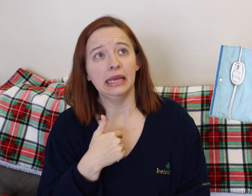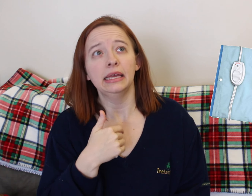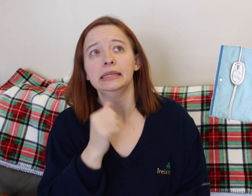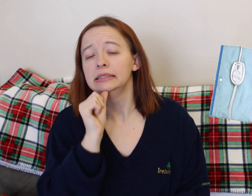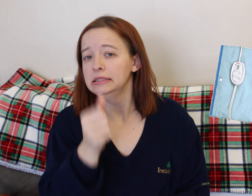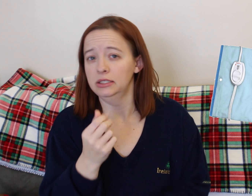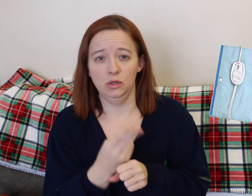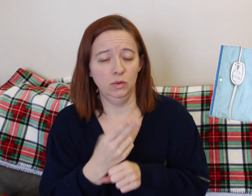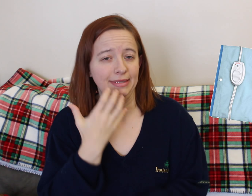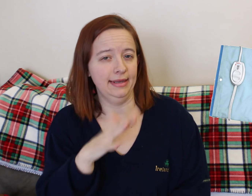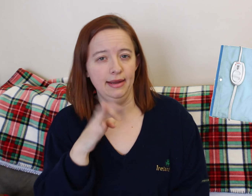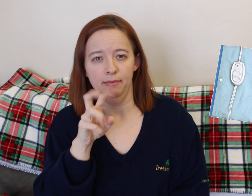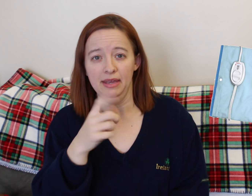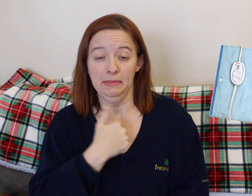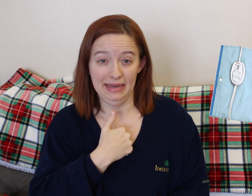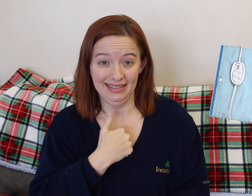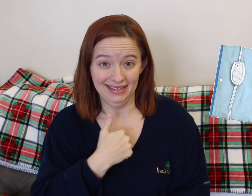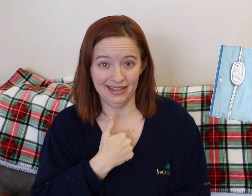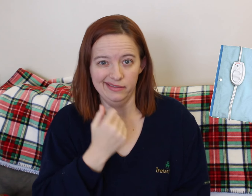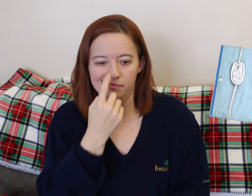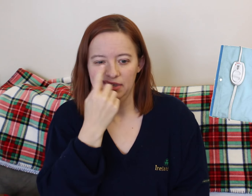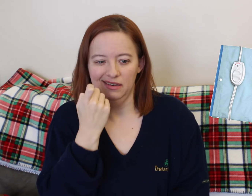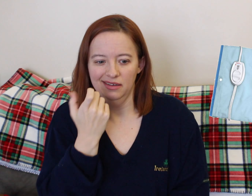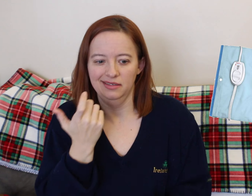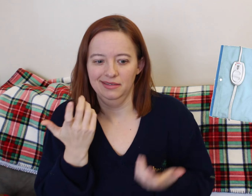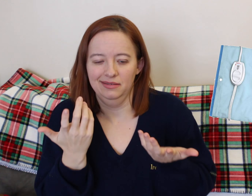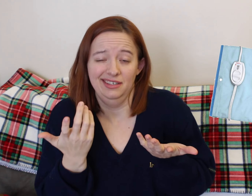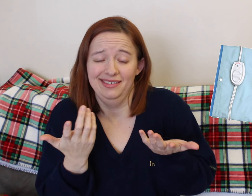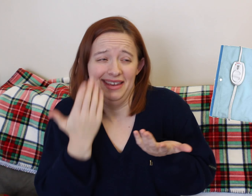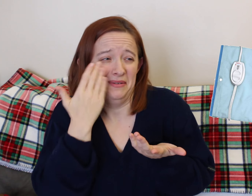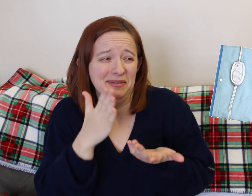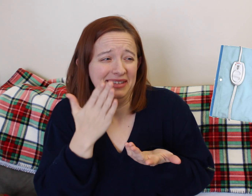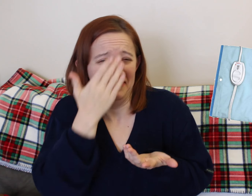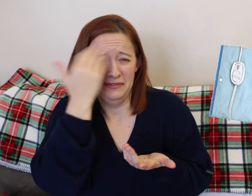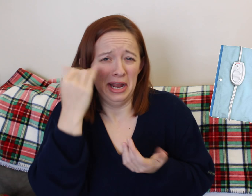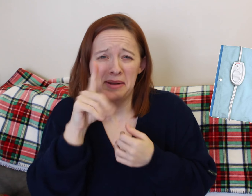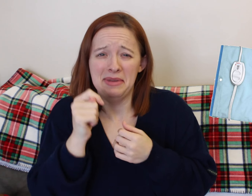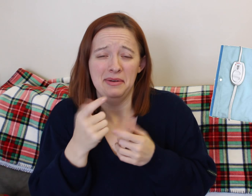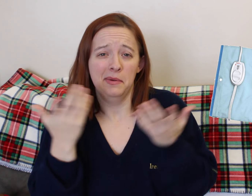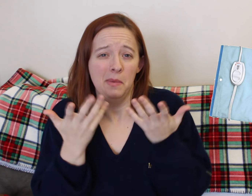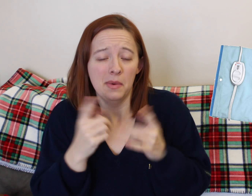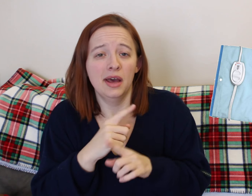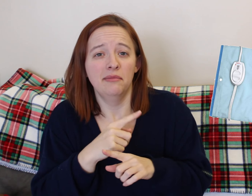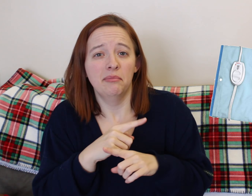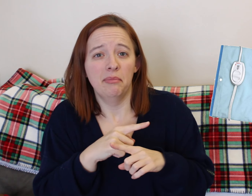So yes get it! I think some hospitals provide it, but mine didn't. I don't think. But I already had it.